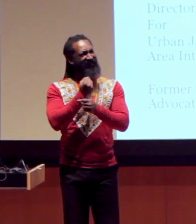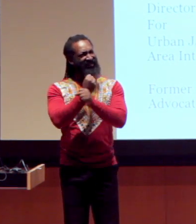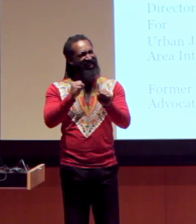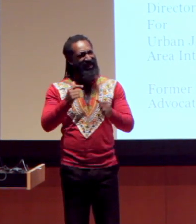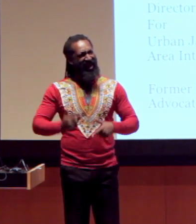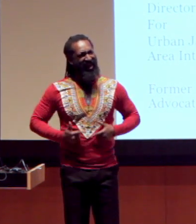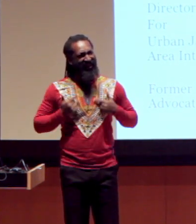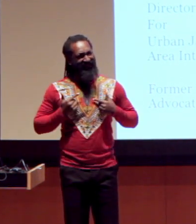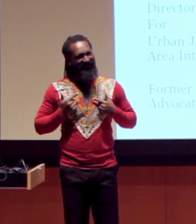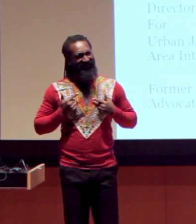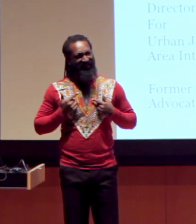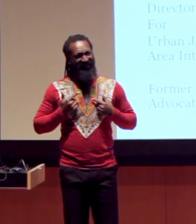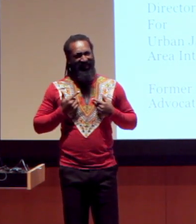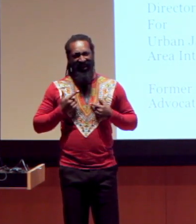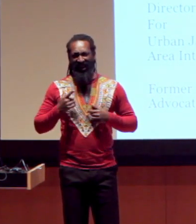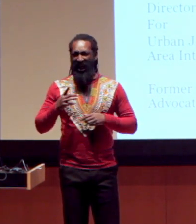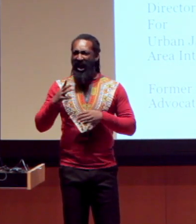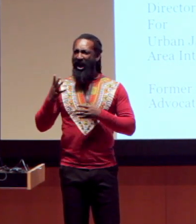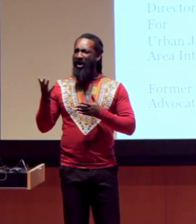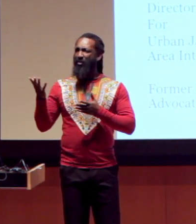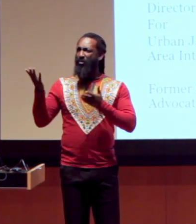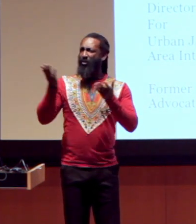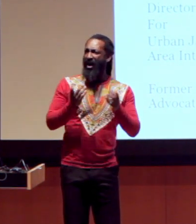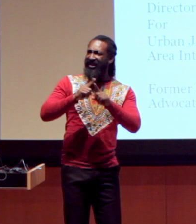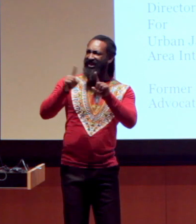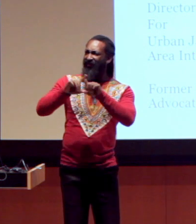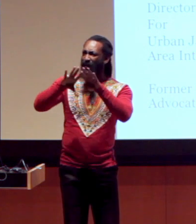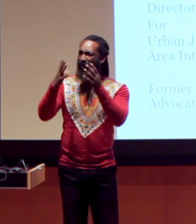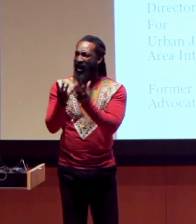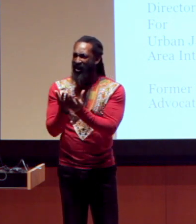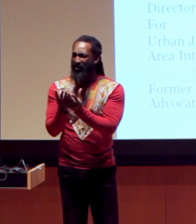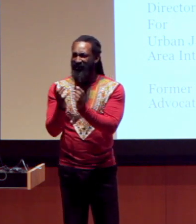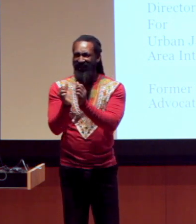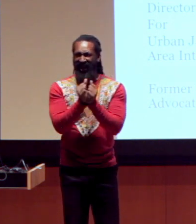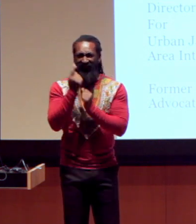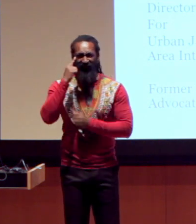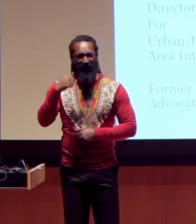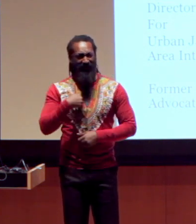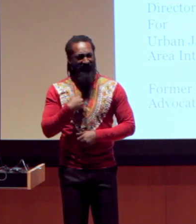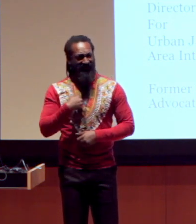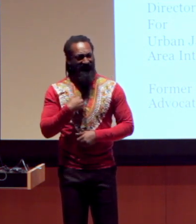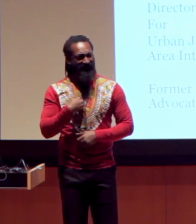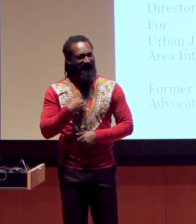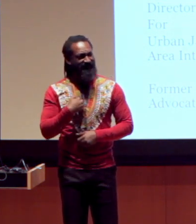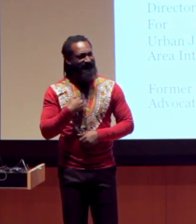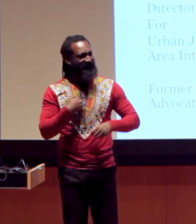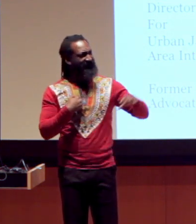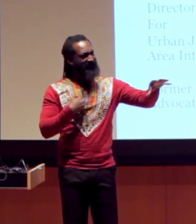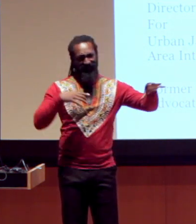But really, art itself is something that saved my life. It brought a different world together for me.